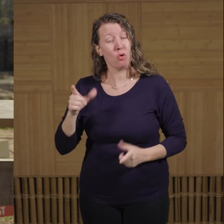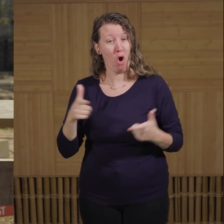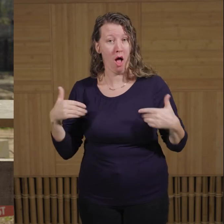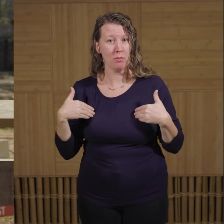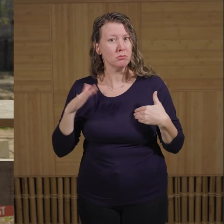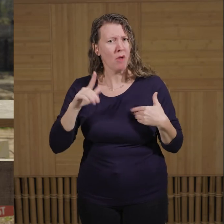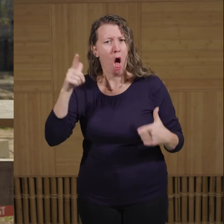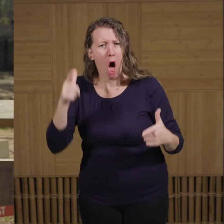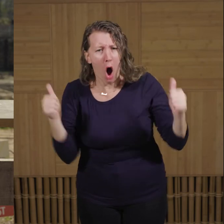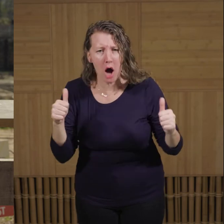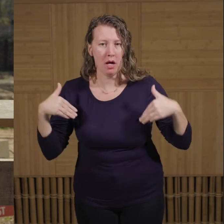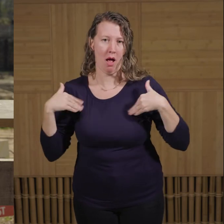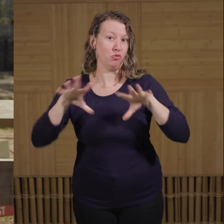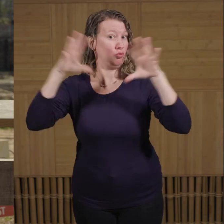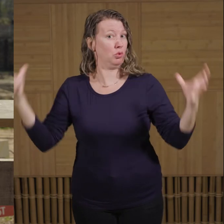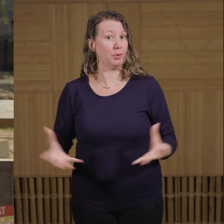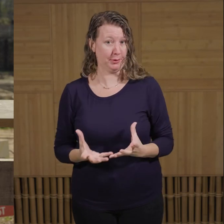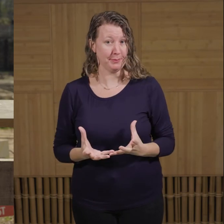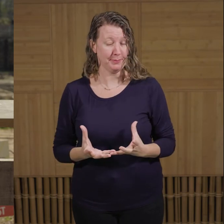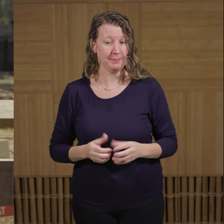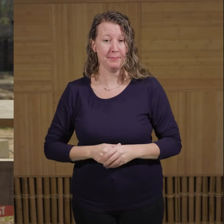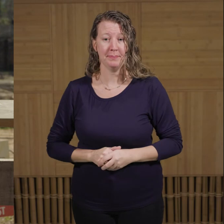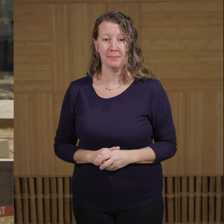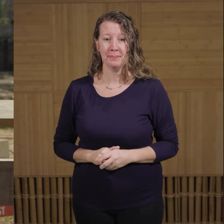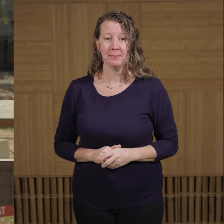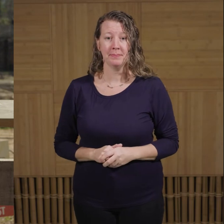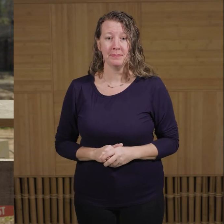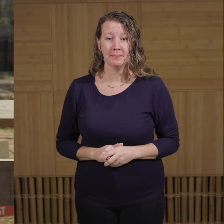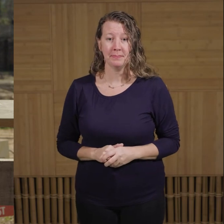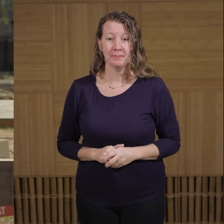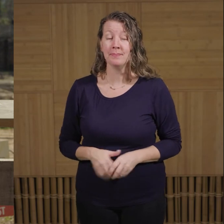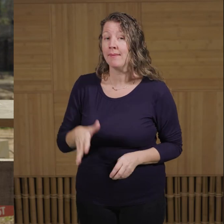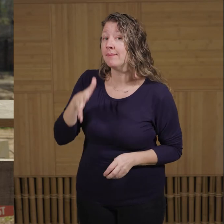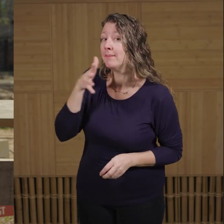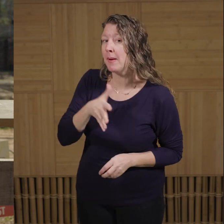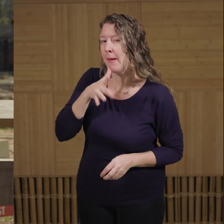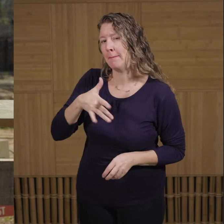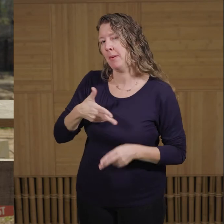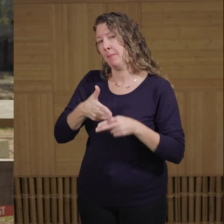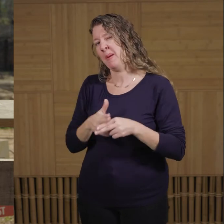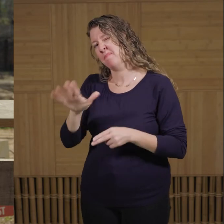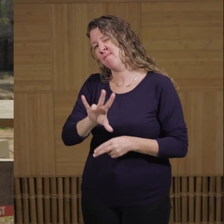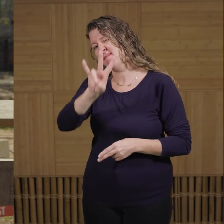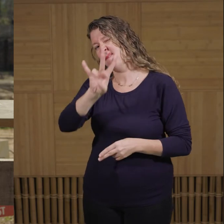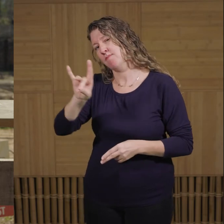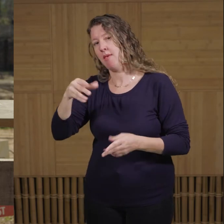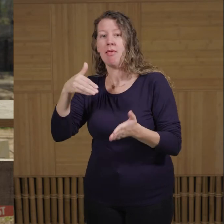Elephants are the largest animals on land alive today. Females tend to weigh anywhere between 7 and 9 thousand pounds,